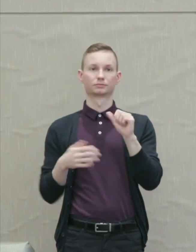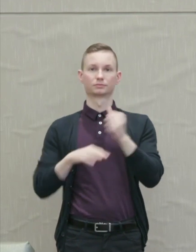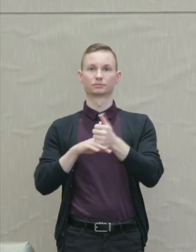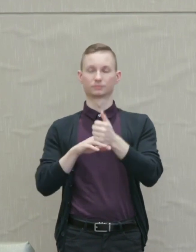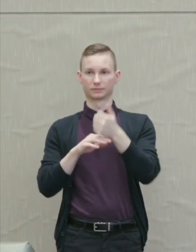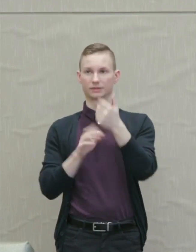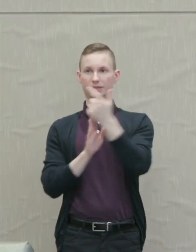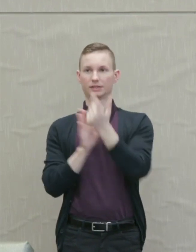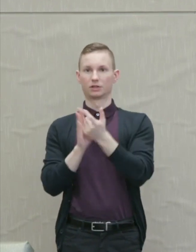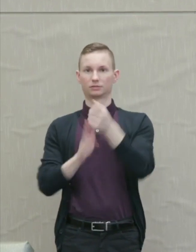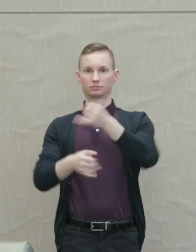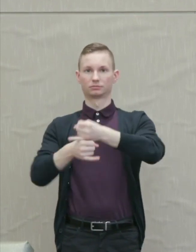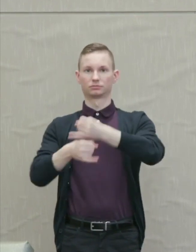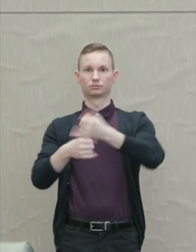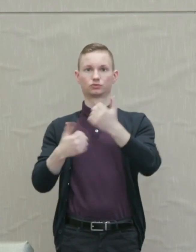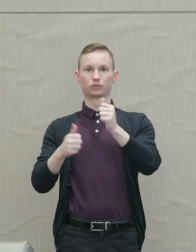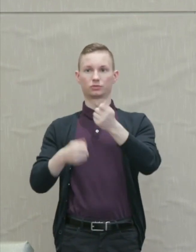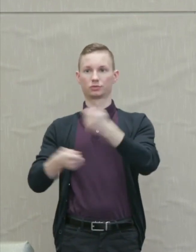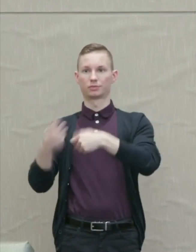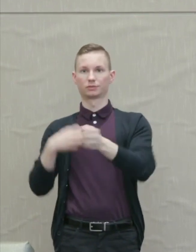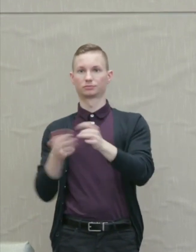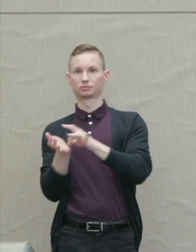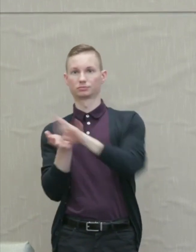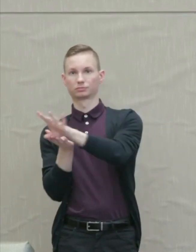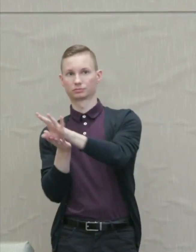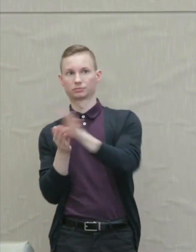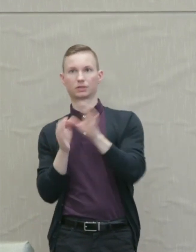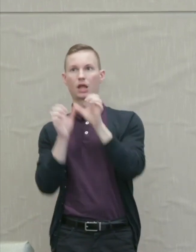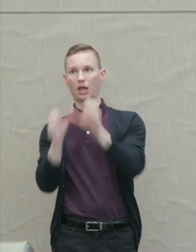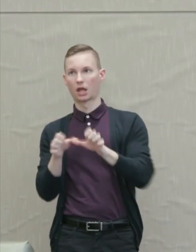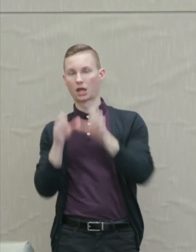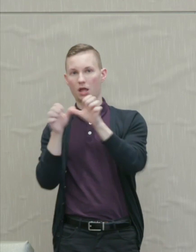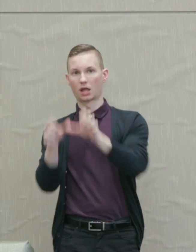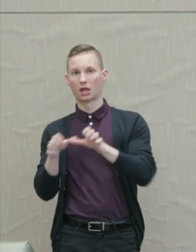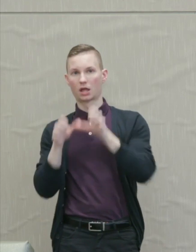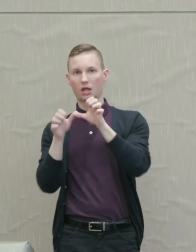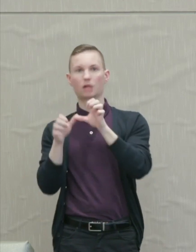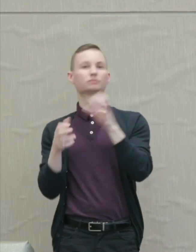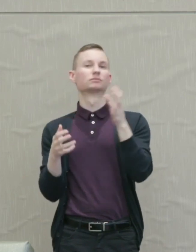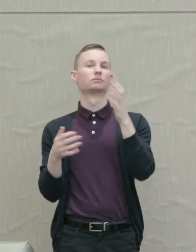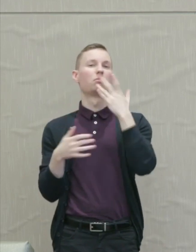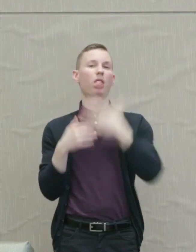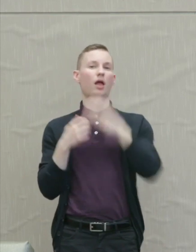to replace and terminate the seemingly endless cycle of blood vengeance, setting up a court